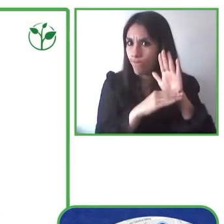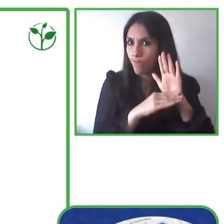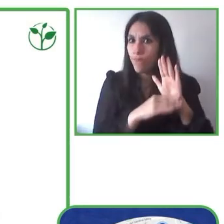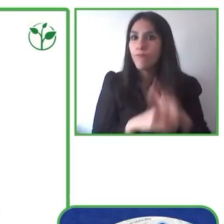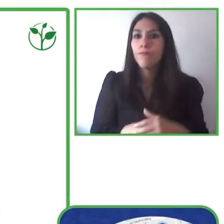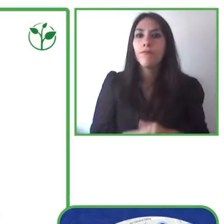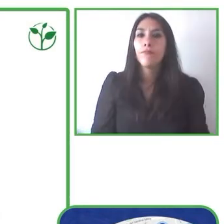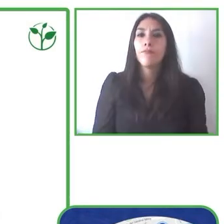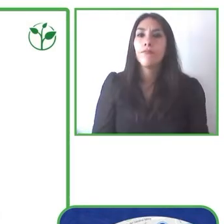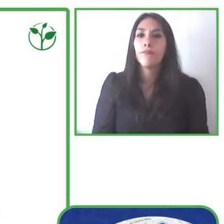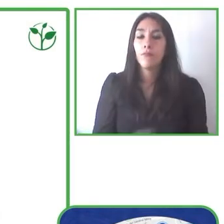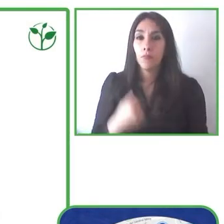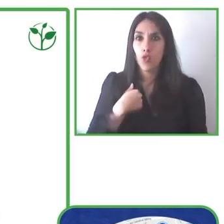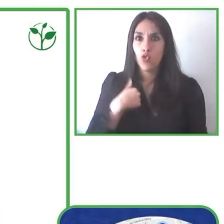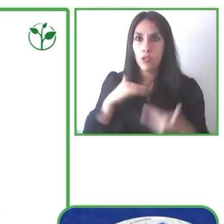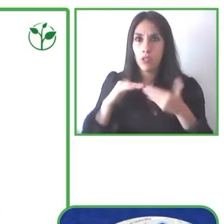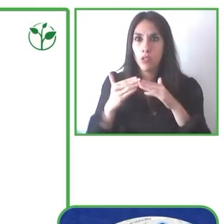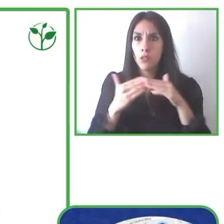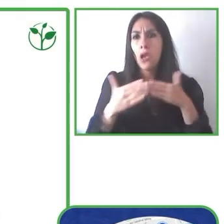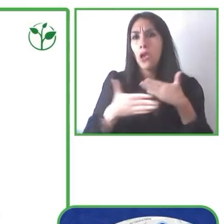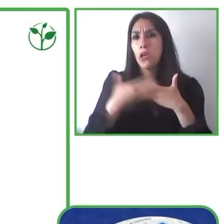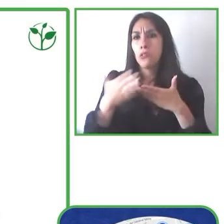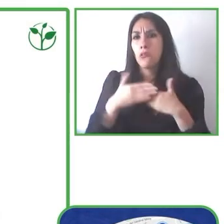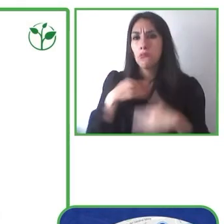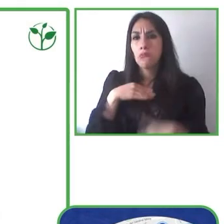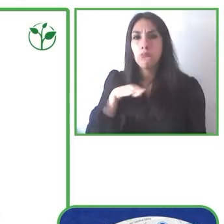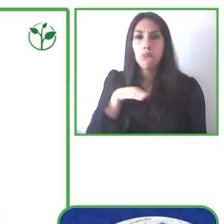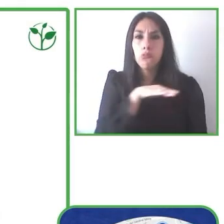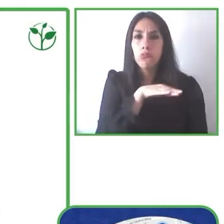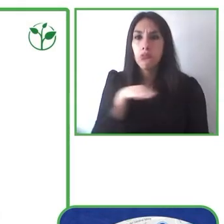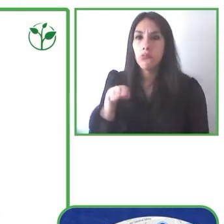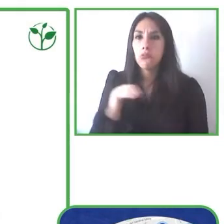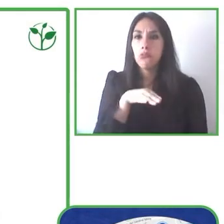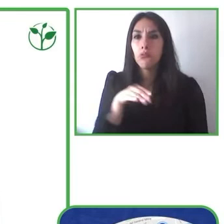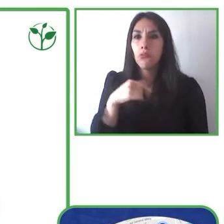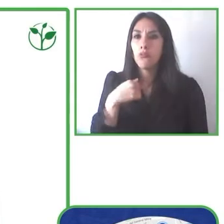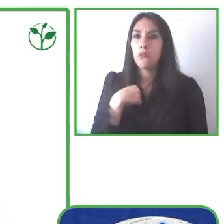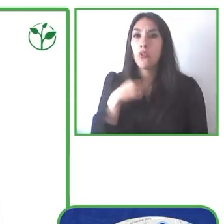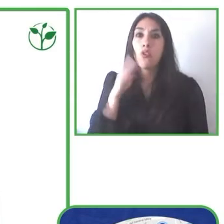then it allows me to know in this city where can I park is it a loading zone etc.